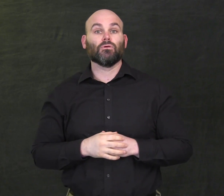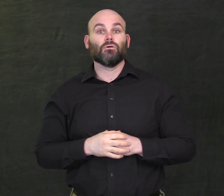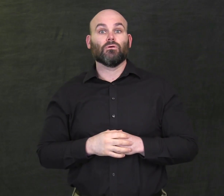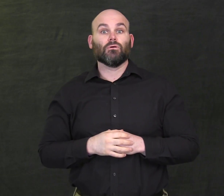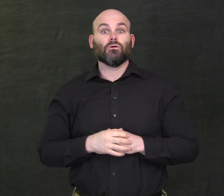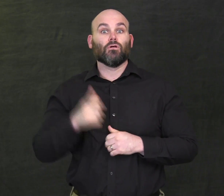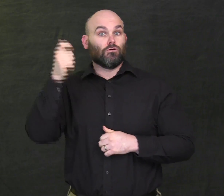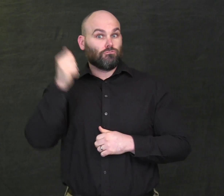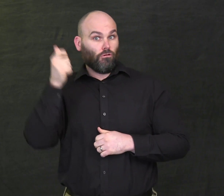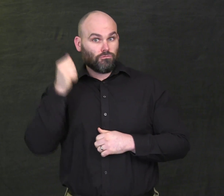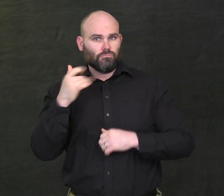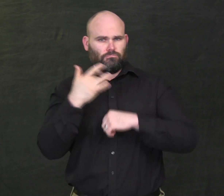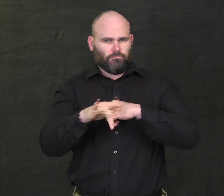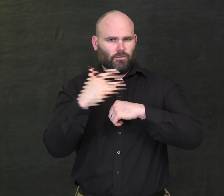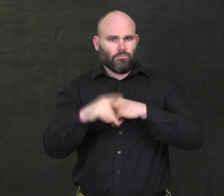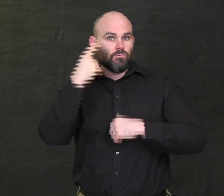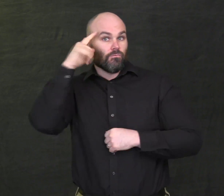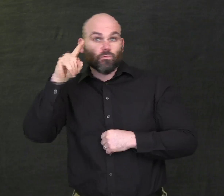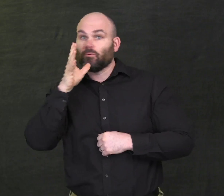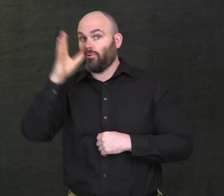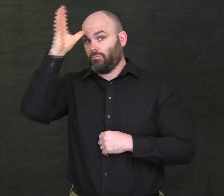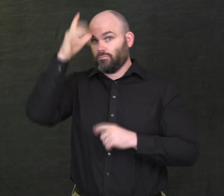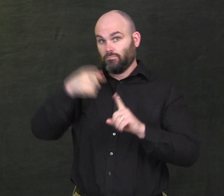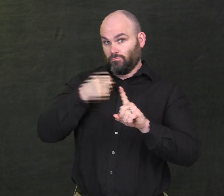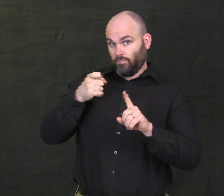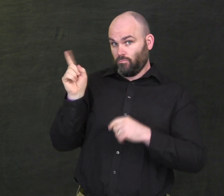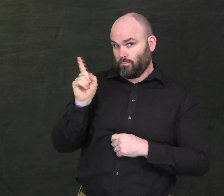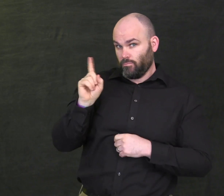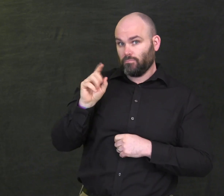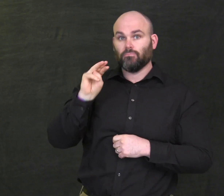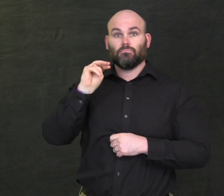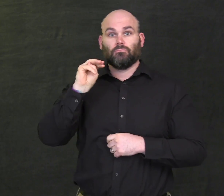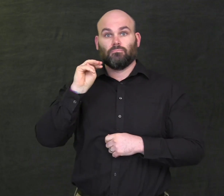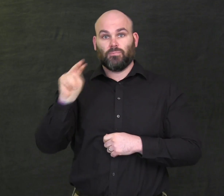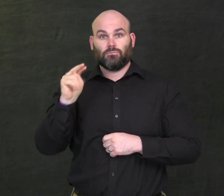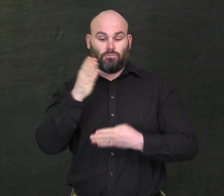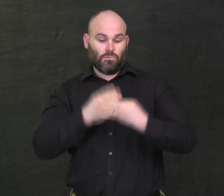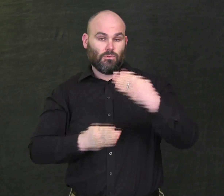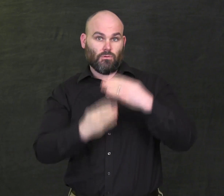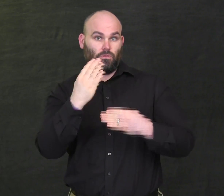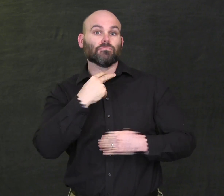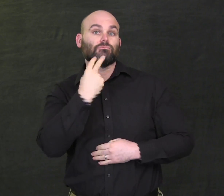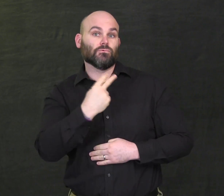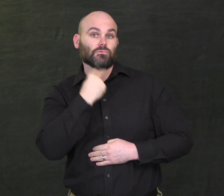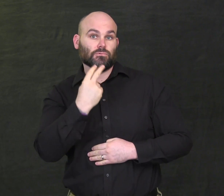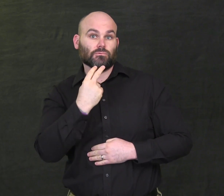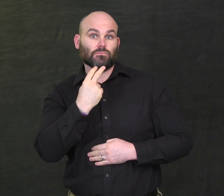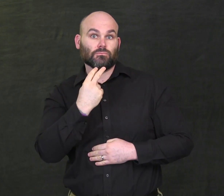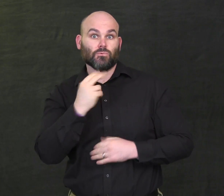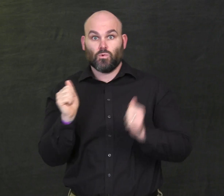Scholarships are available for parents through Minnesota Hands & Voices.